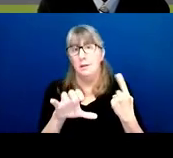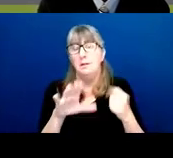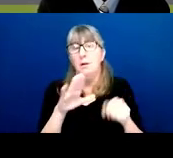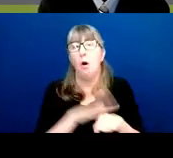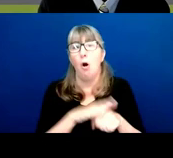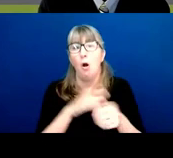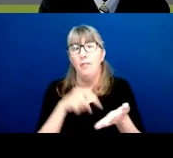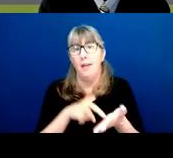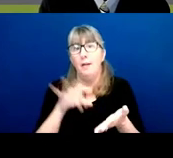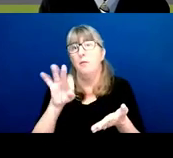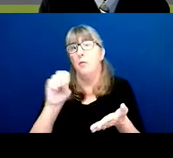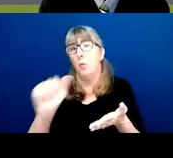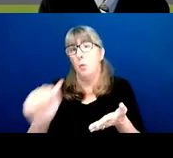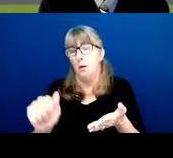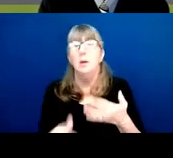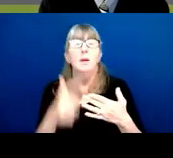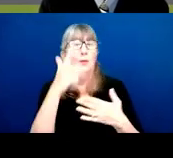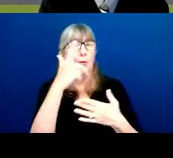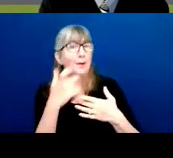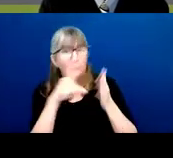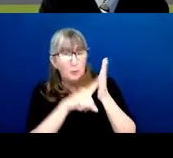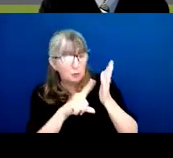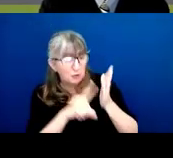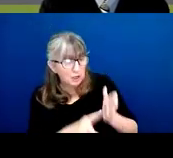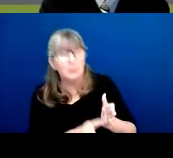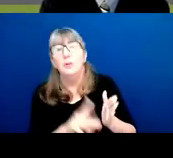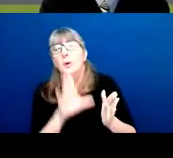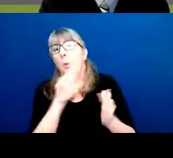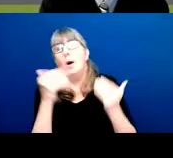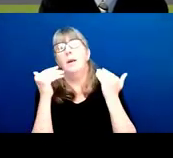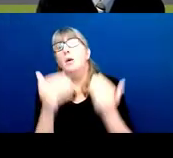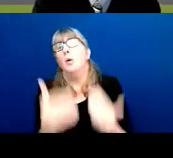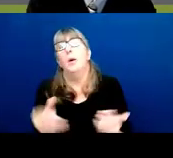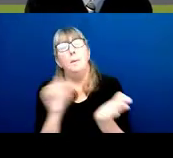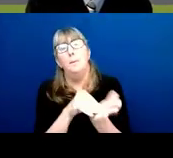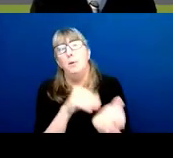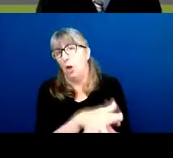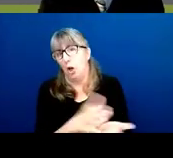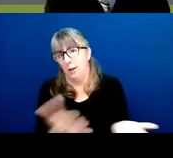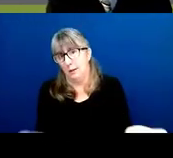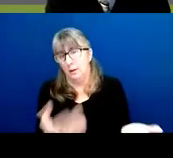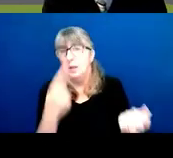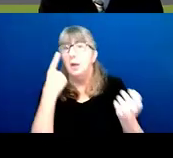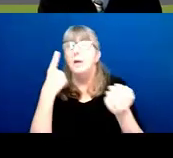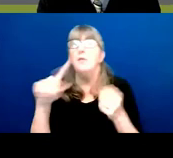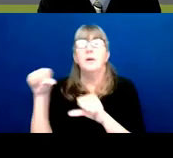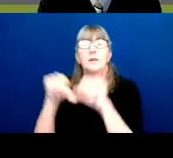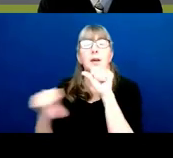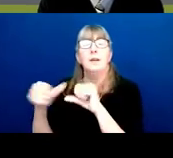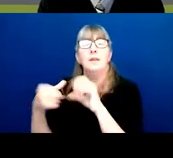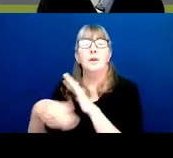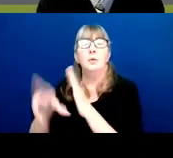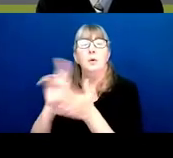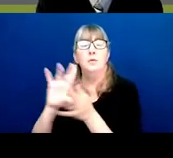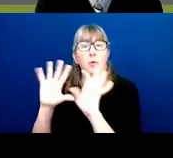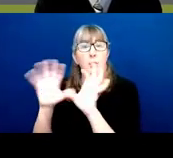So since you've done that homework, you might as well put it on. For a scientific review group, that is different.